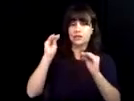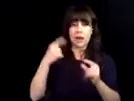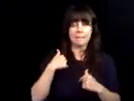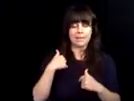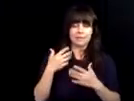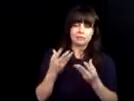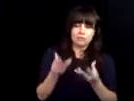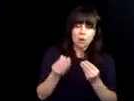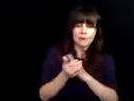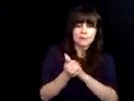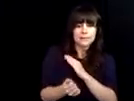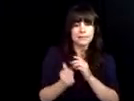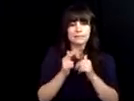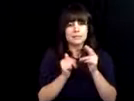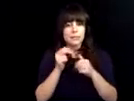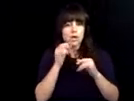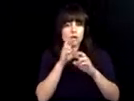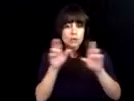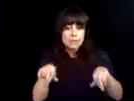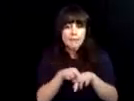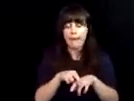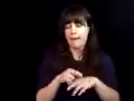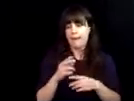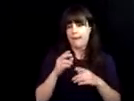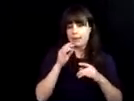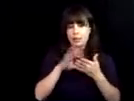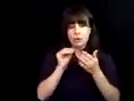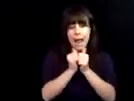more aware of technology and I participated in the ACE academy, which